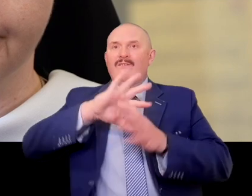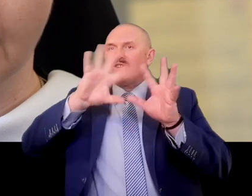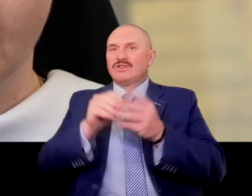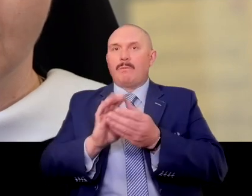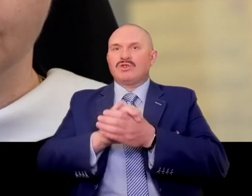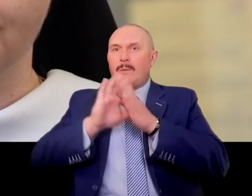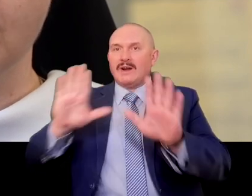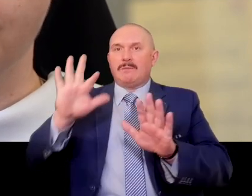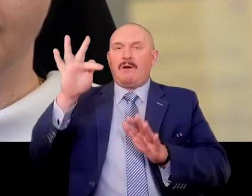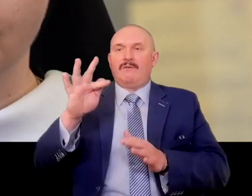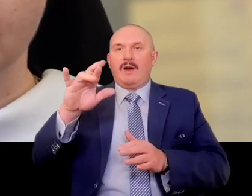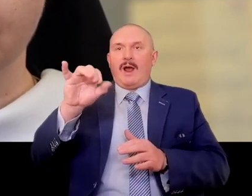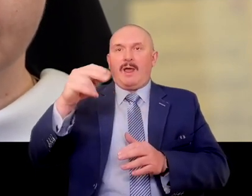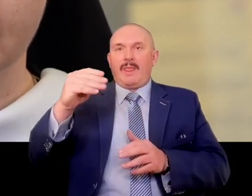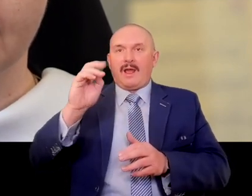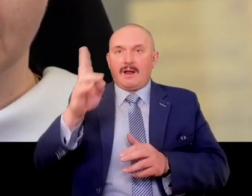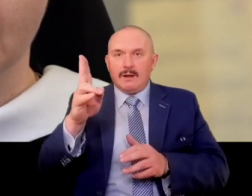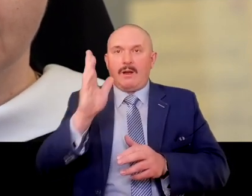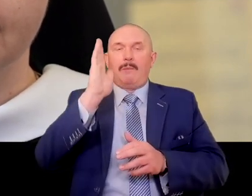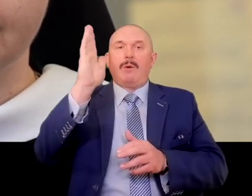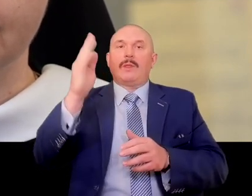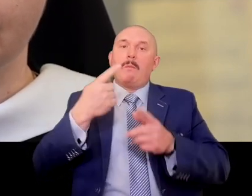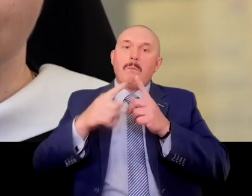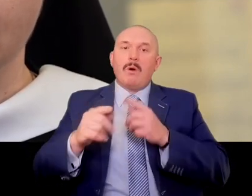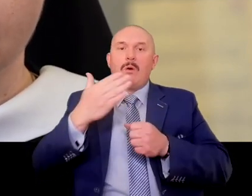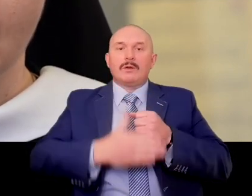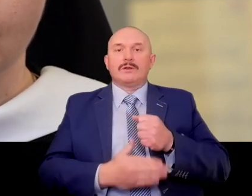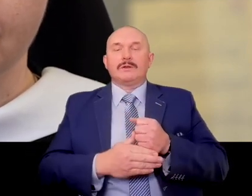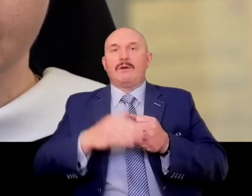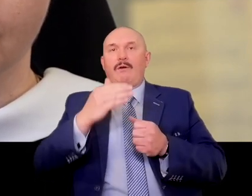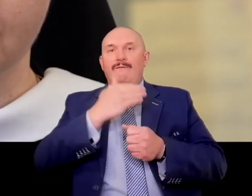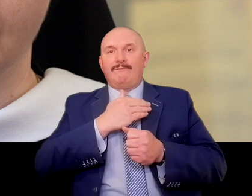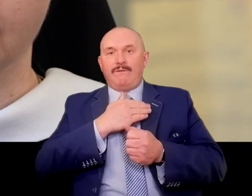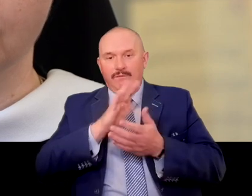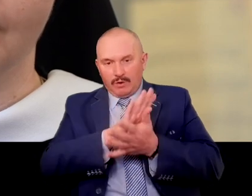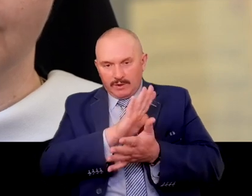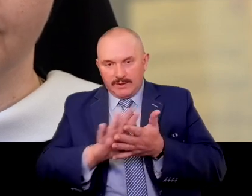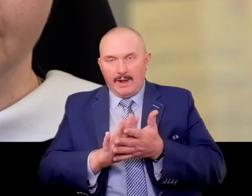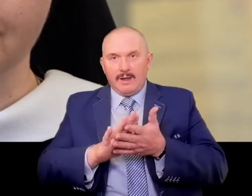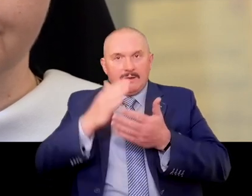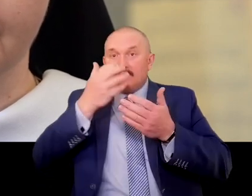It was after the war that the sisters realized what she had meant,